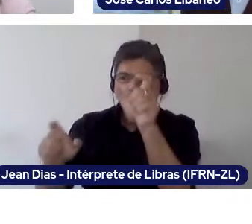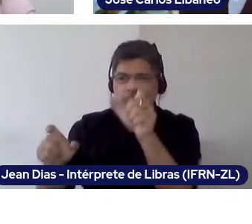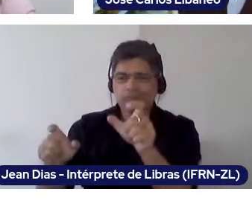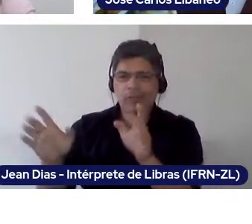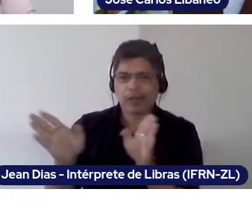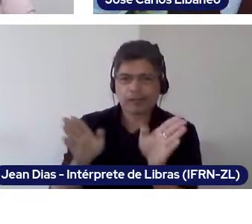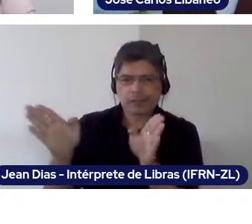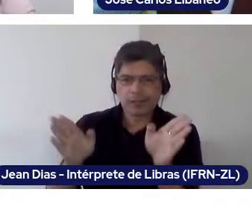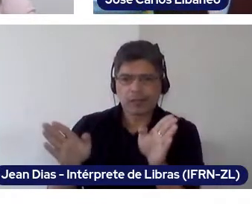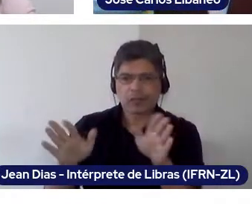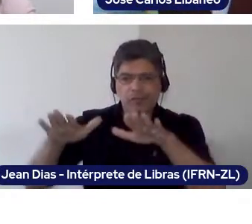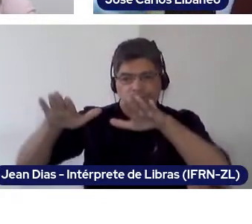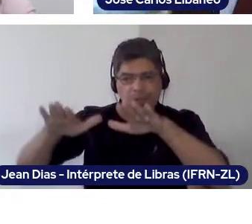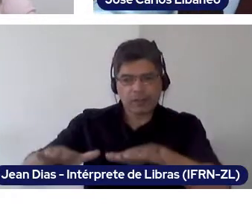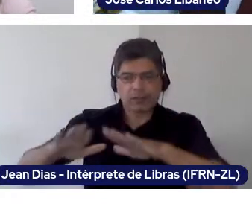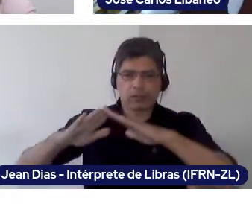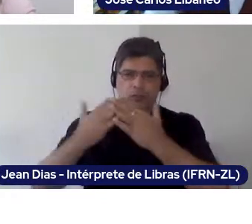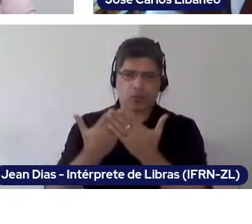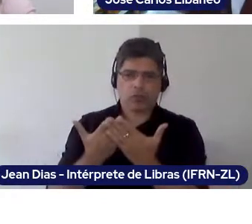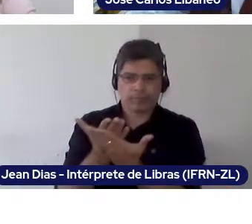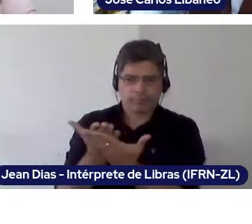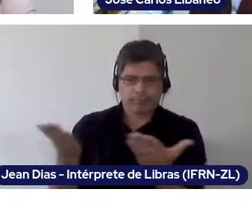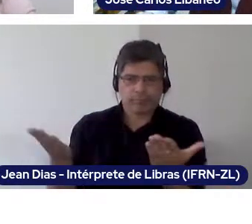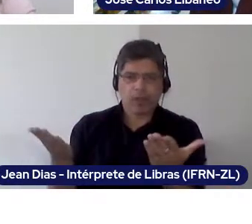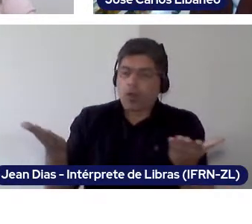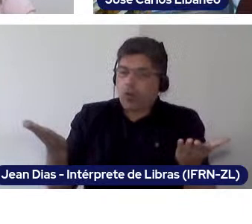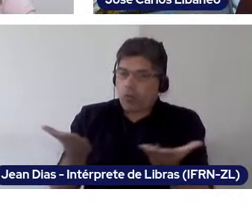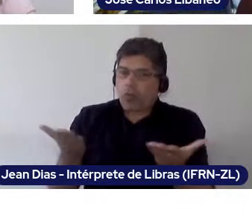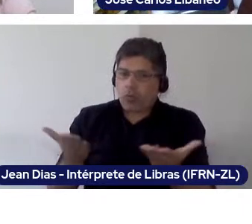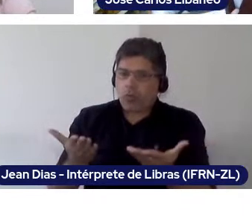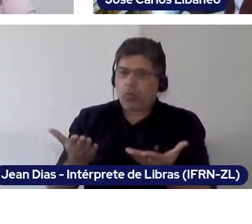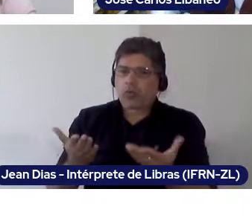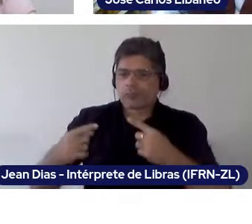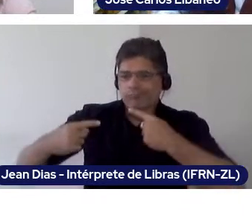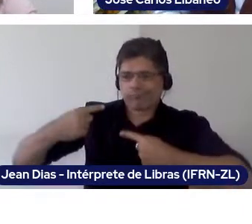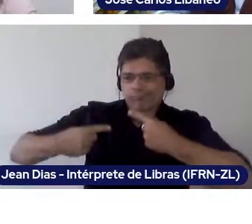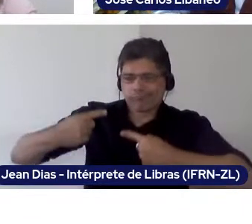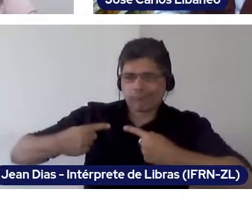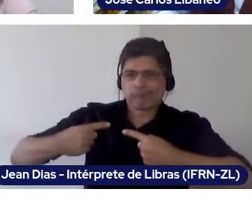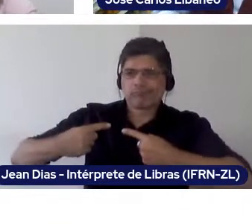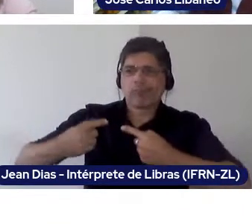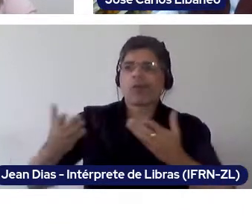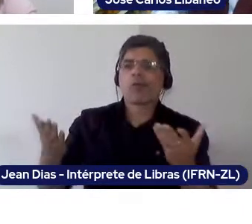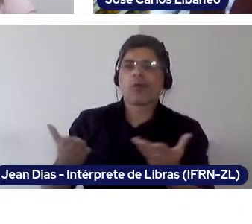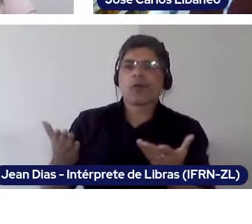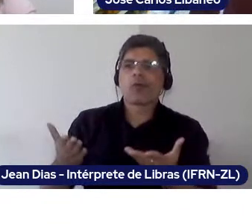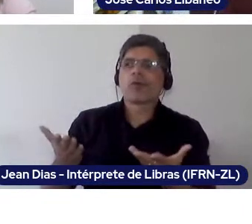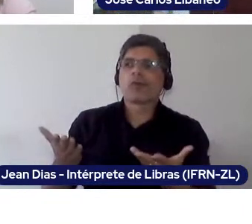Observe, in this moment the discussion about possible charges and monthly fees at Federal Universities and Institutions,